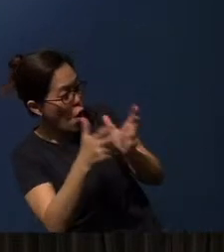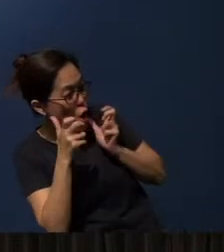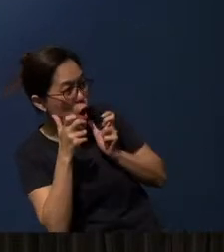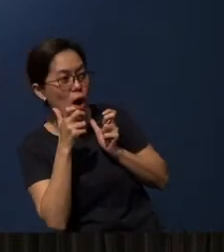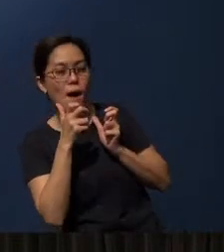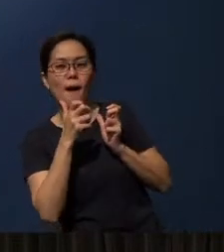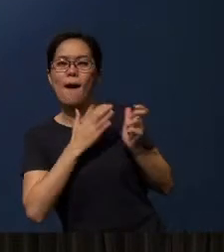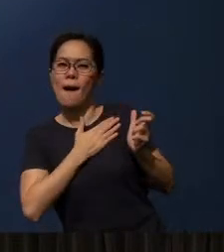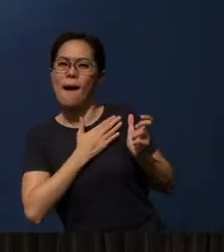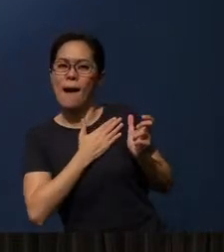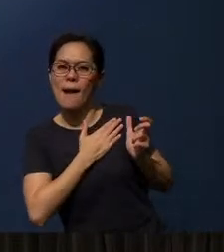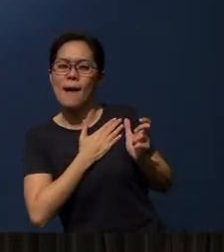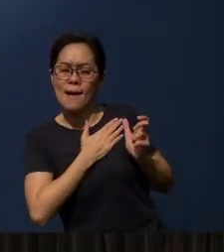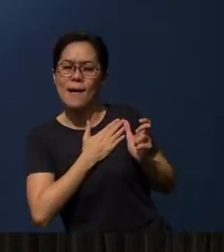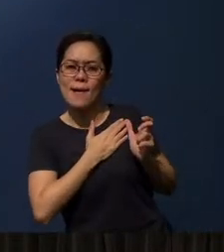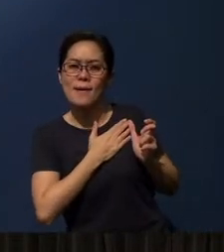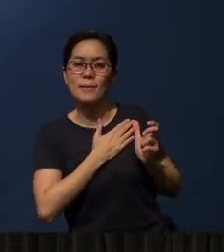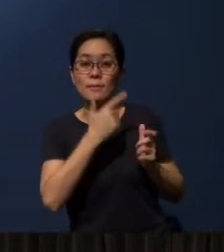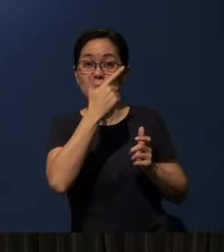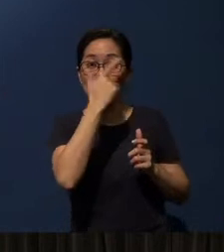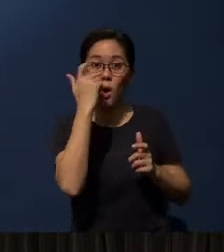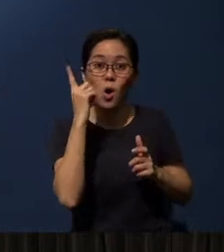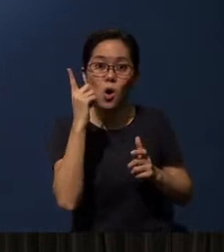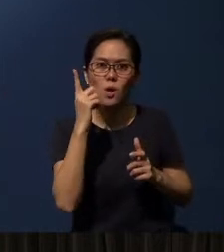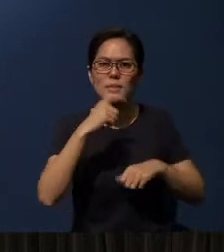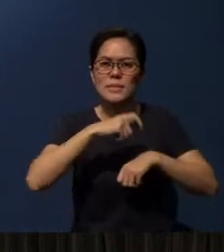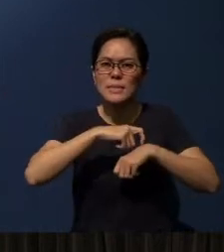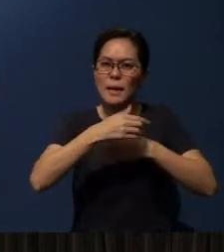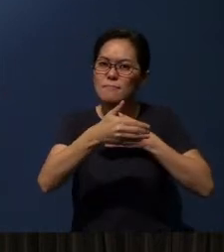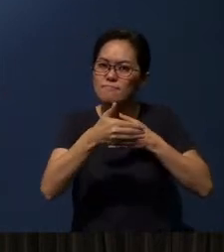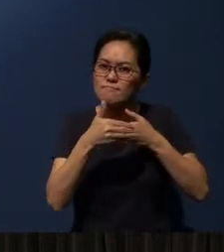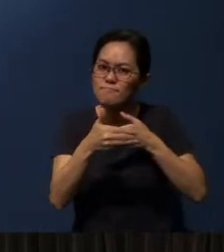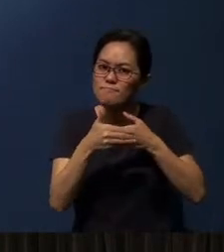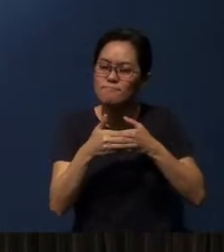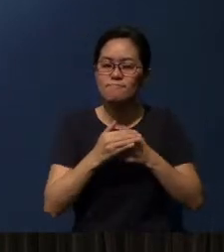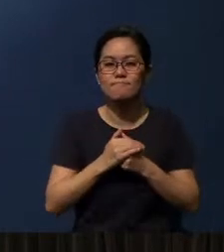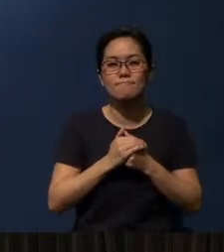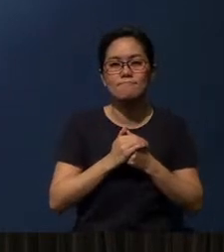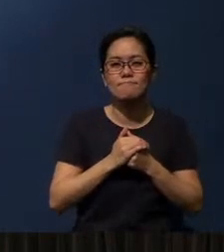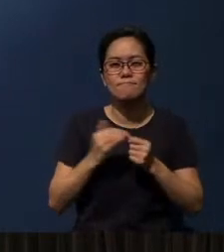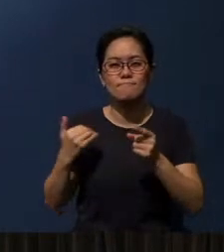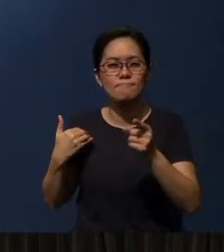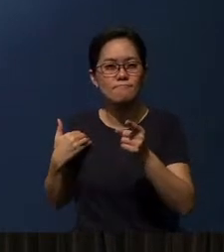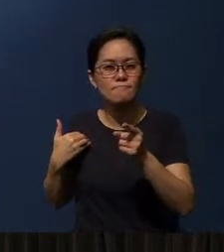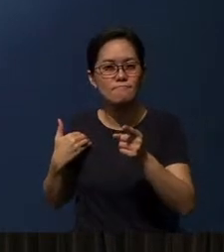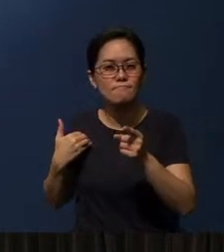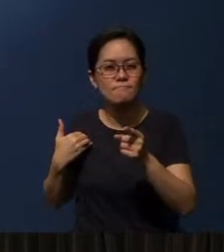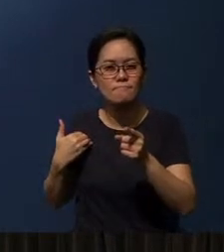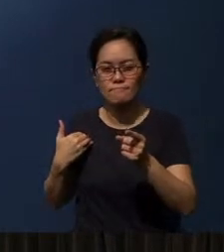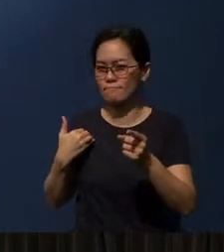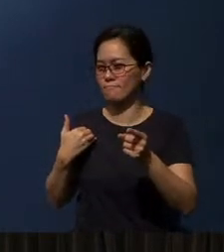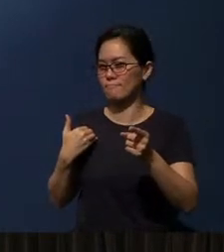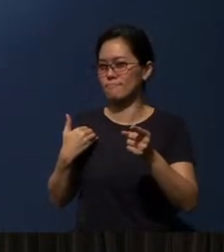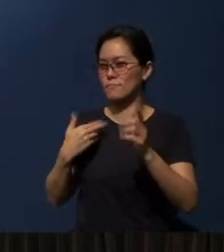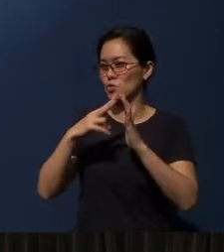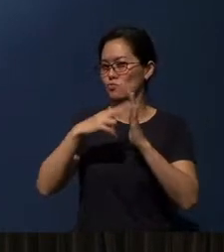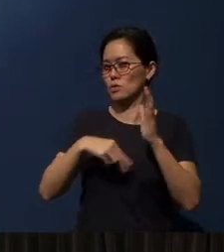what is written in it, because the time is near.” Have you got a reading or listening plan?